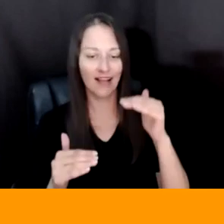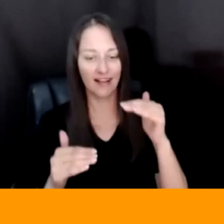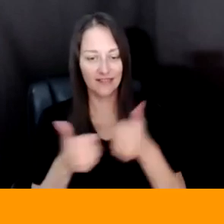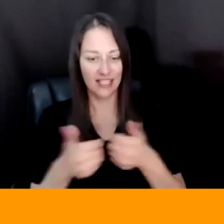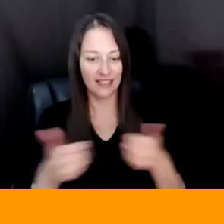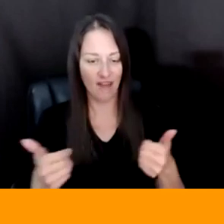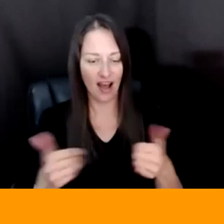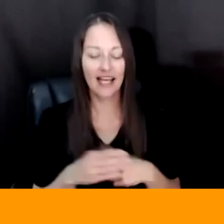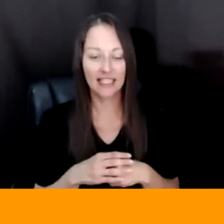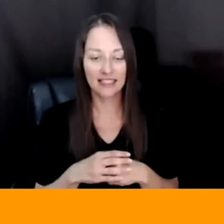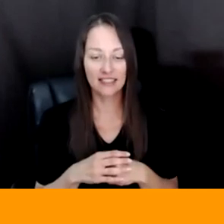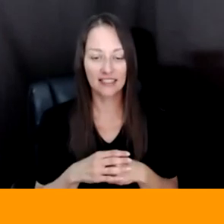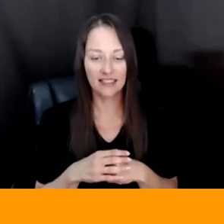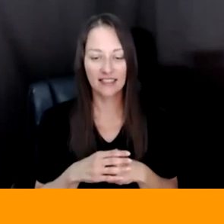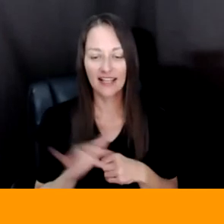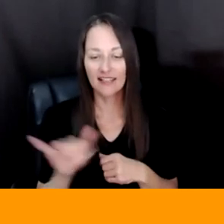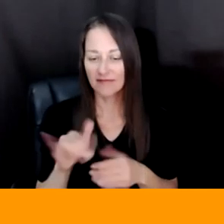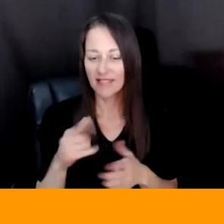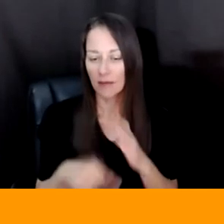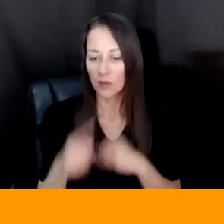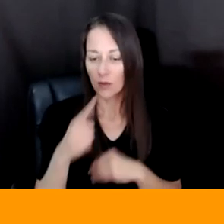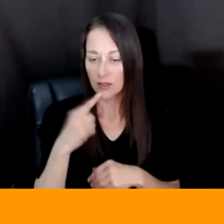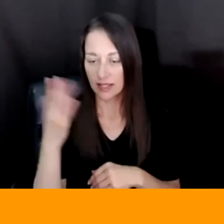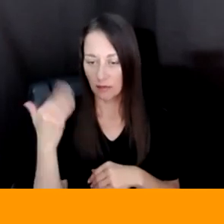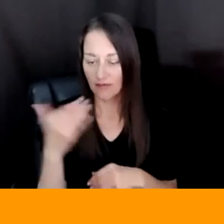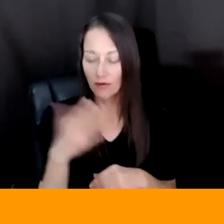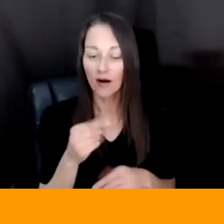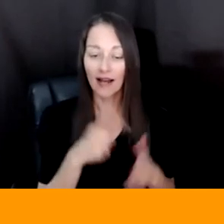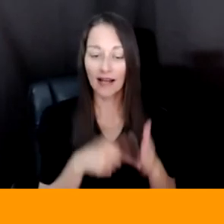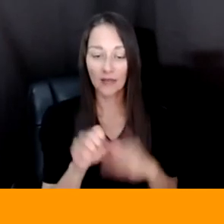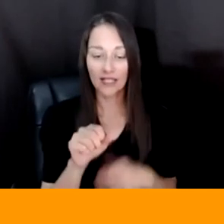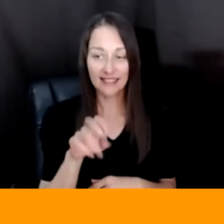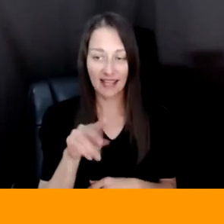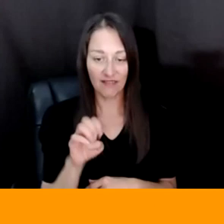WHAT YOU SAID EARLIER BUT ALSO WHAT STEPHANIE'S SAYING IN THAT SOMETIMES YOU HAVE TO EDUCATE THE